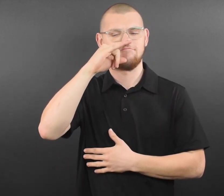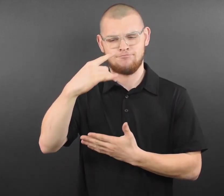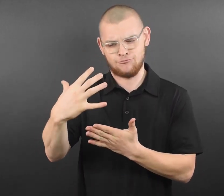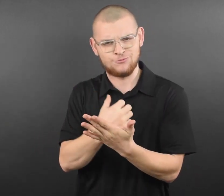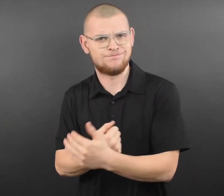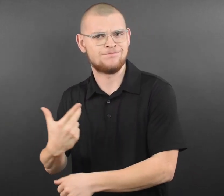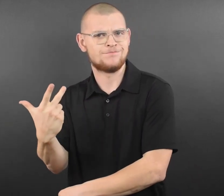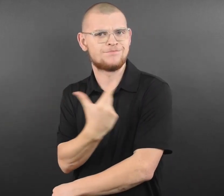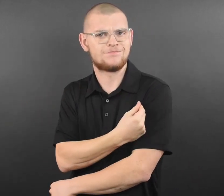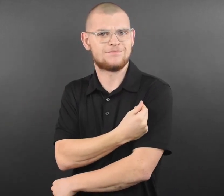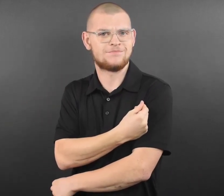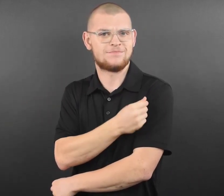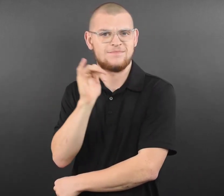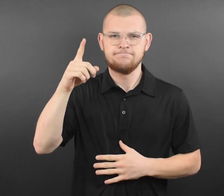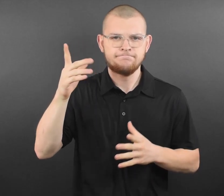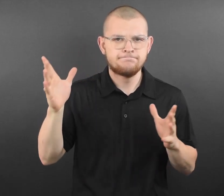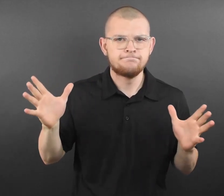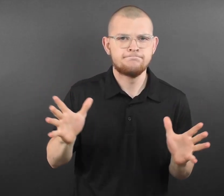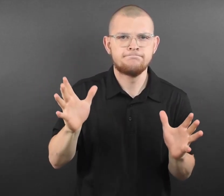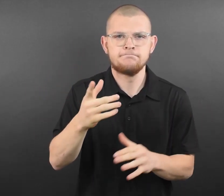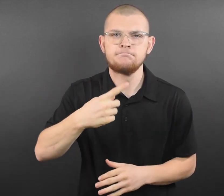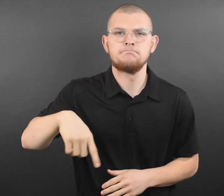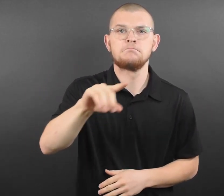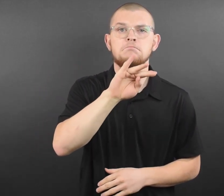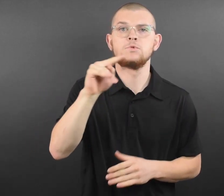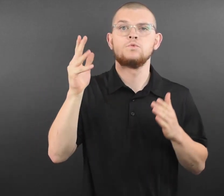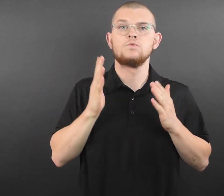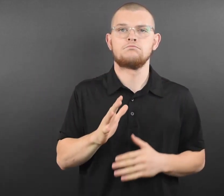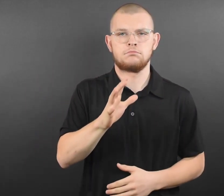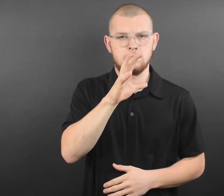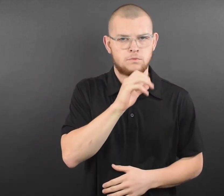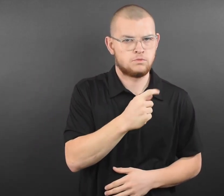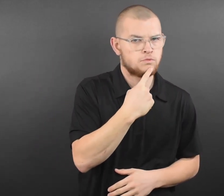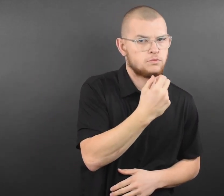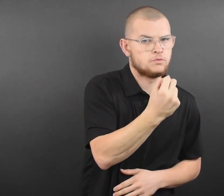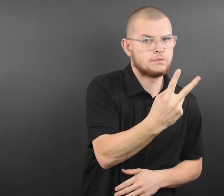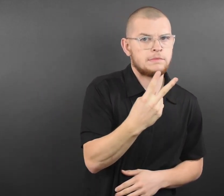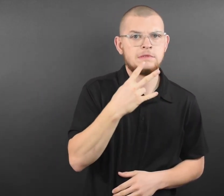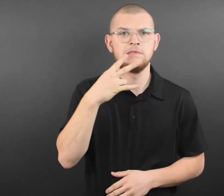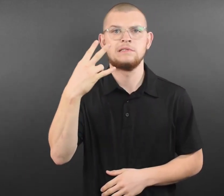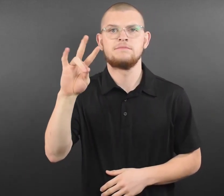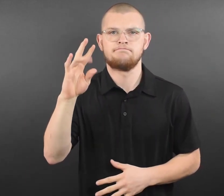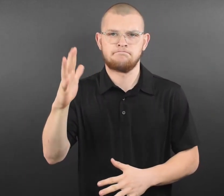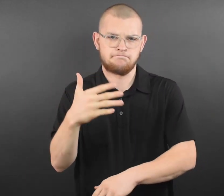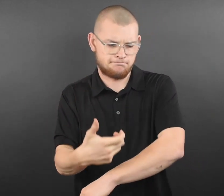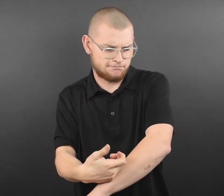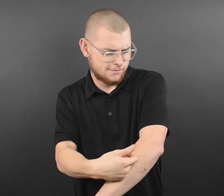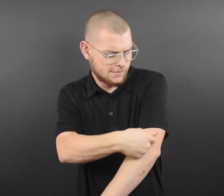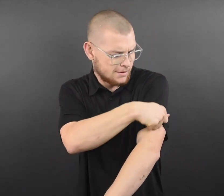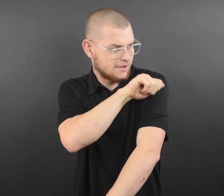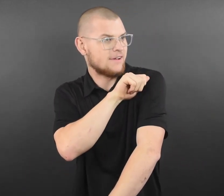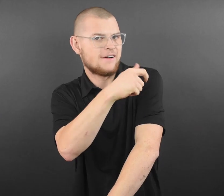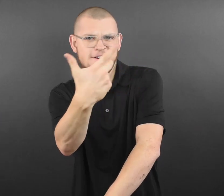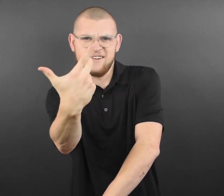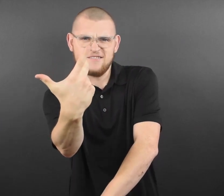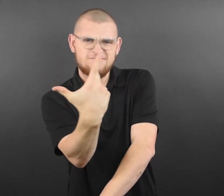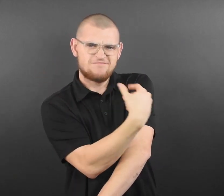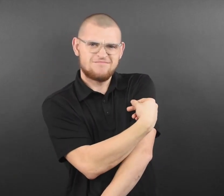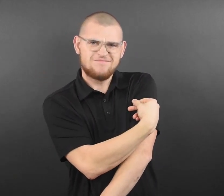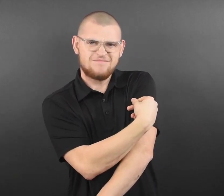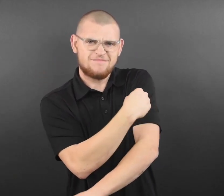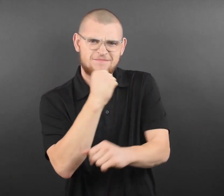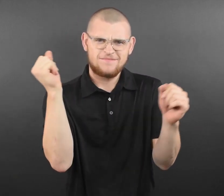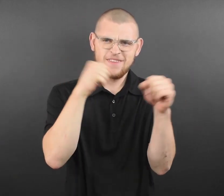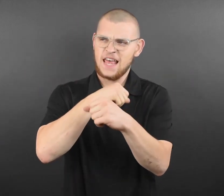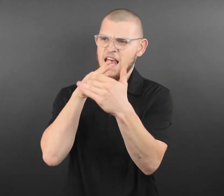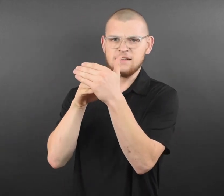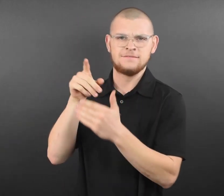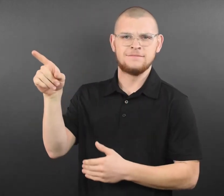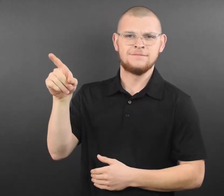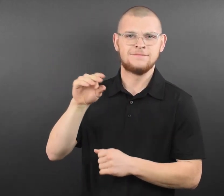for the ‘Kids Deserve a Shot’ vaccine incentives campaign. Minnesota experiences were donated from